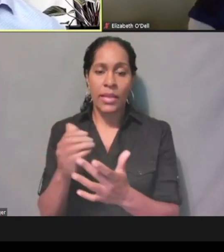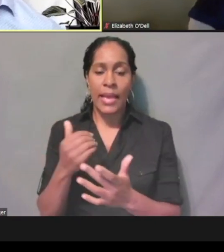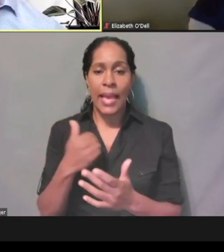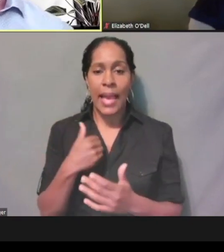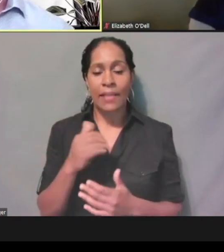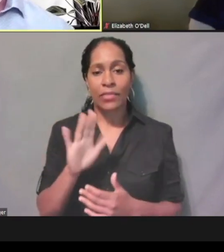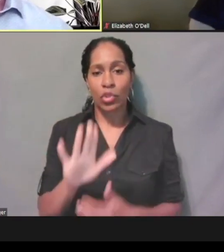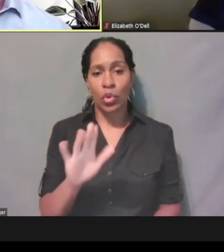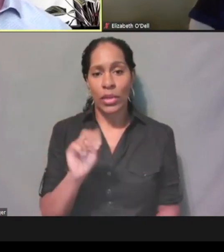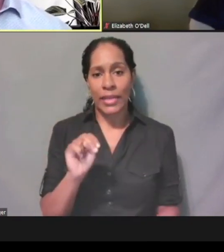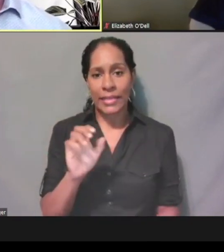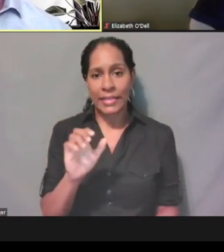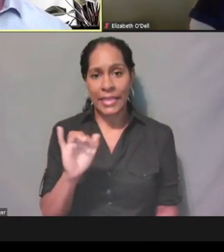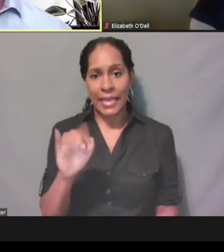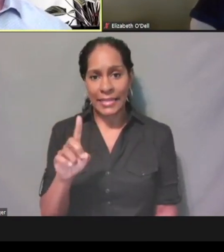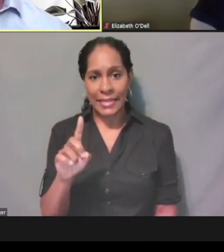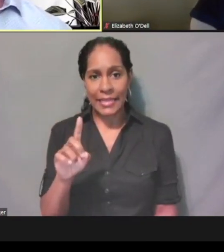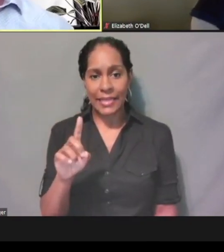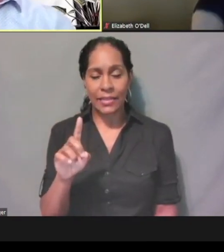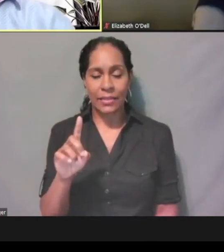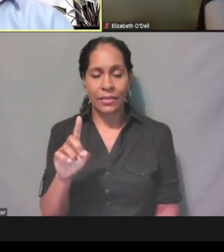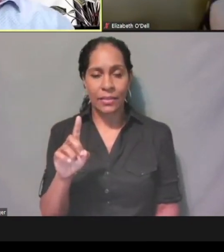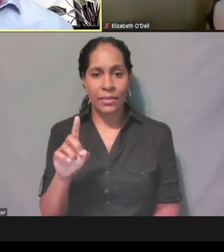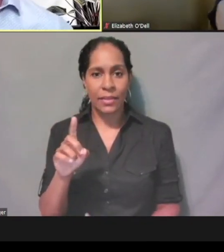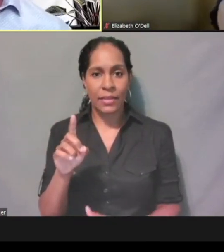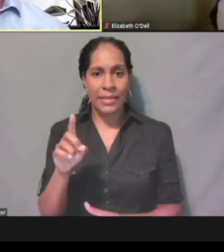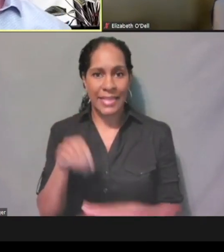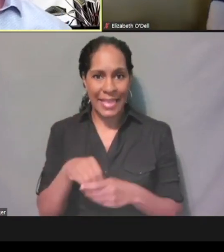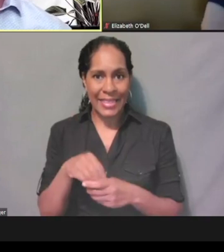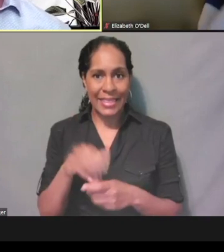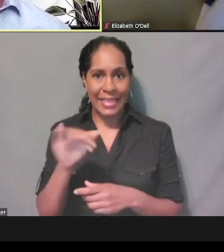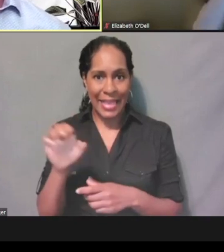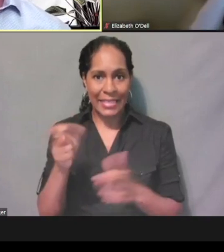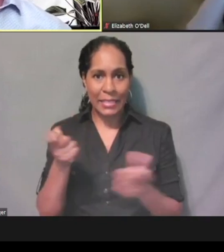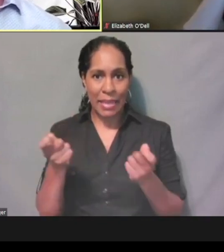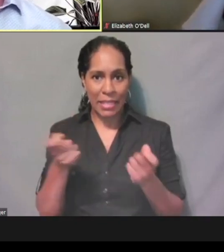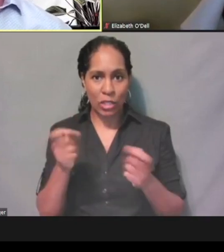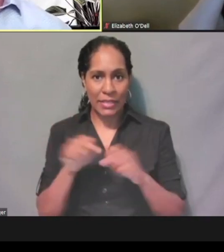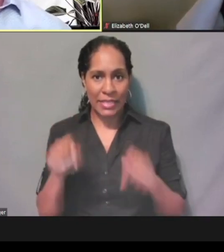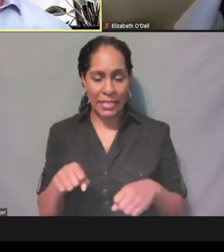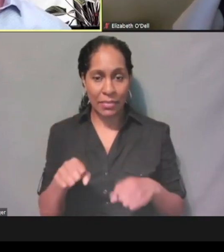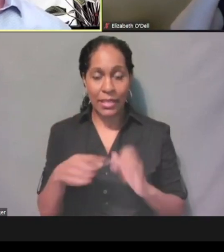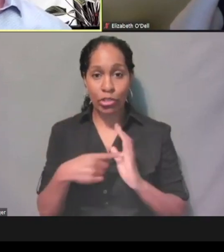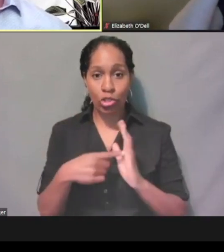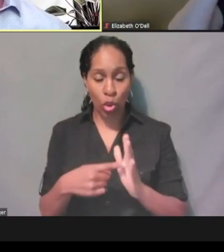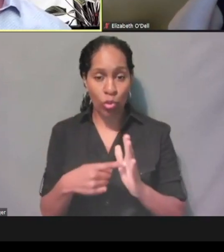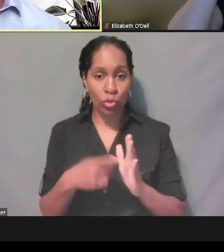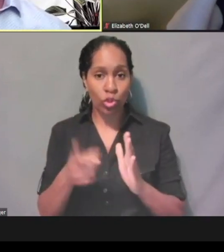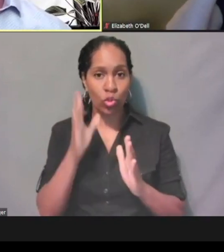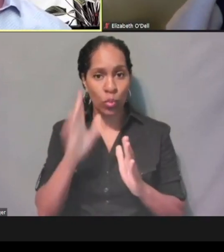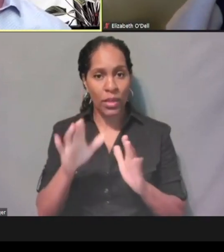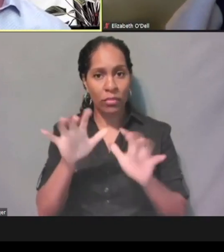in our case management system. That shows that you are submitting multiple applications